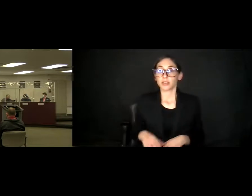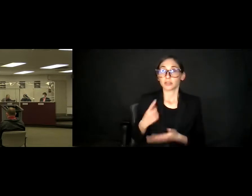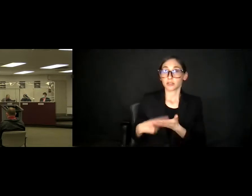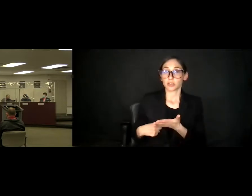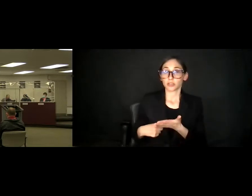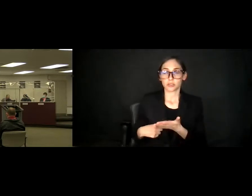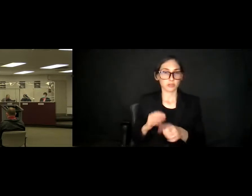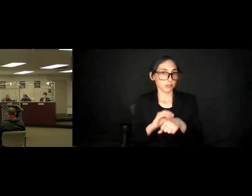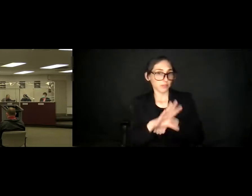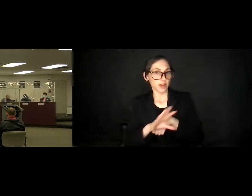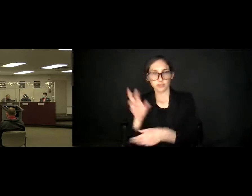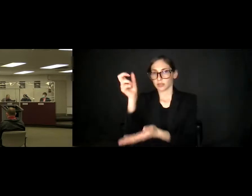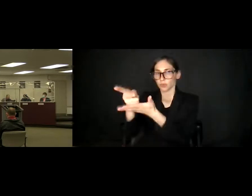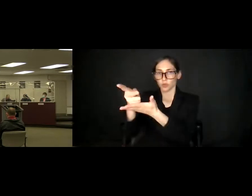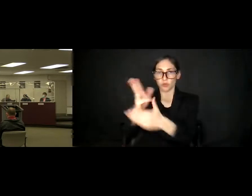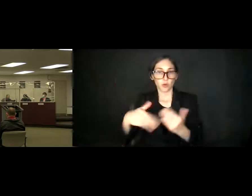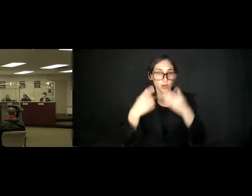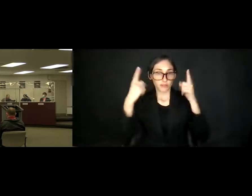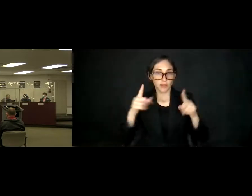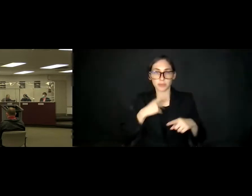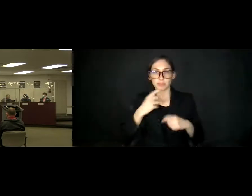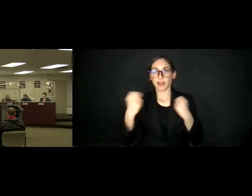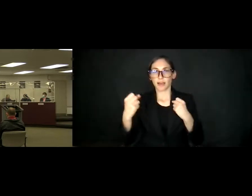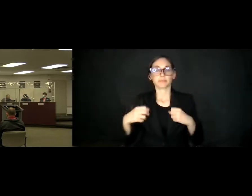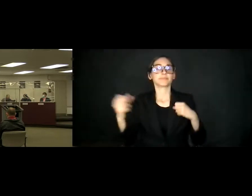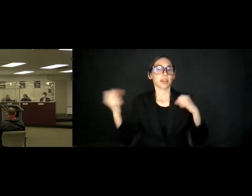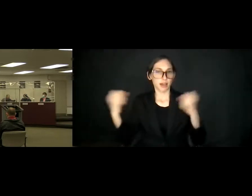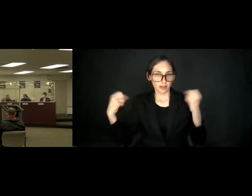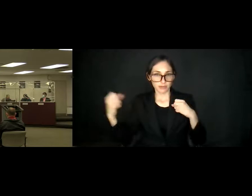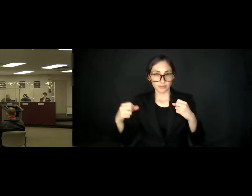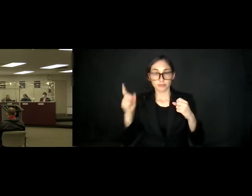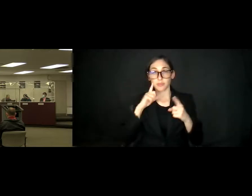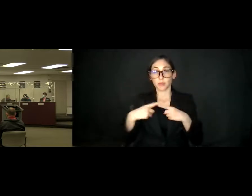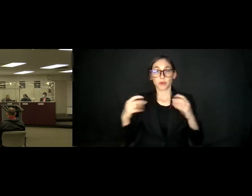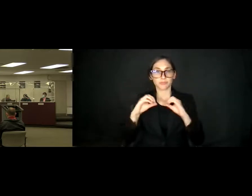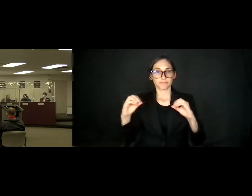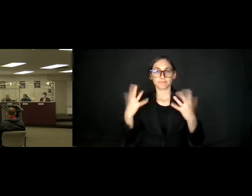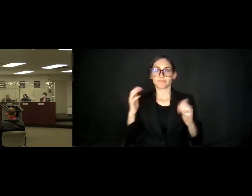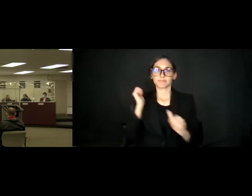Approved. All those in favor, please say aye. Aye. Oppose? Passes with five yes votes.